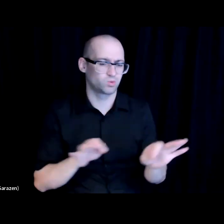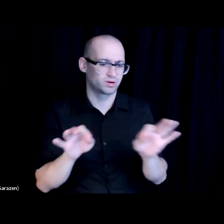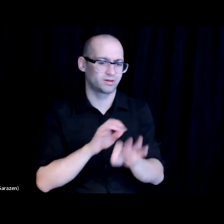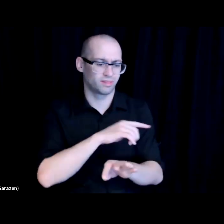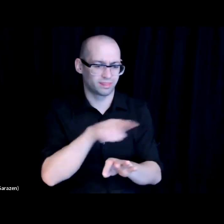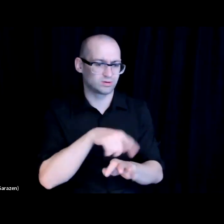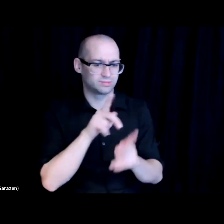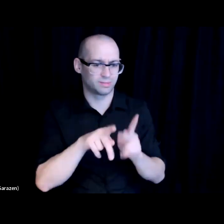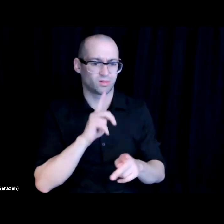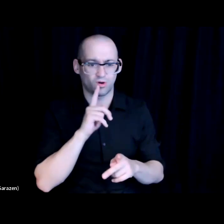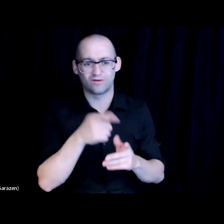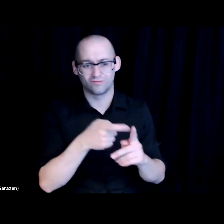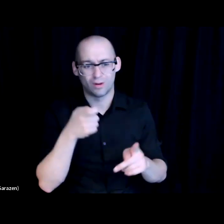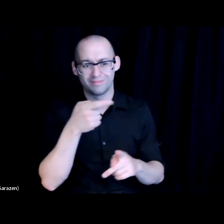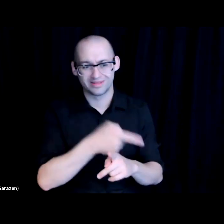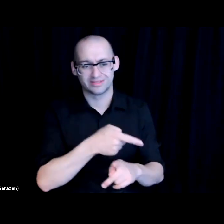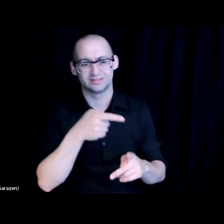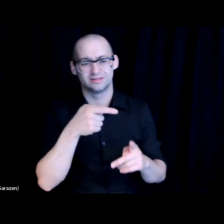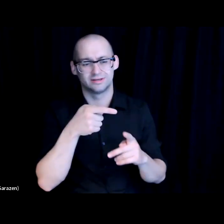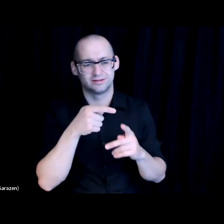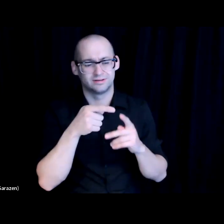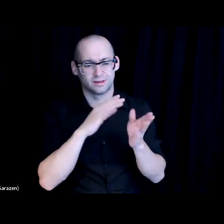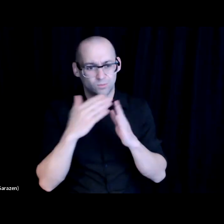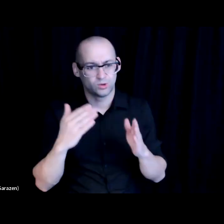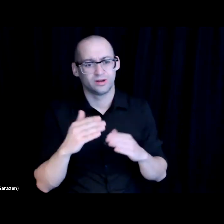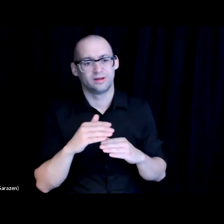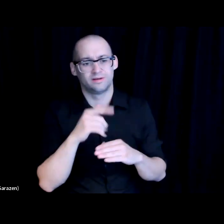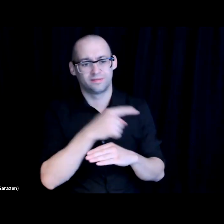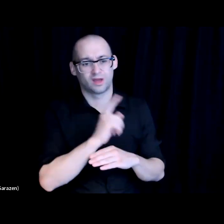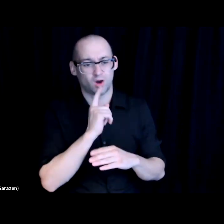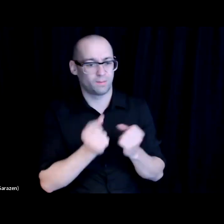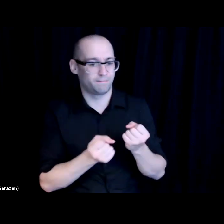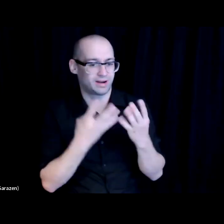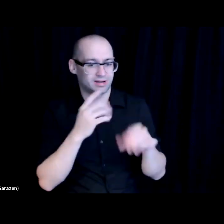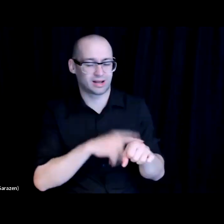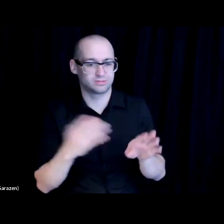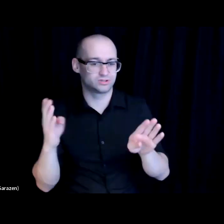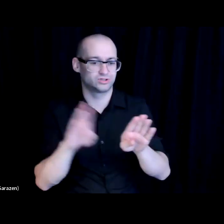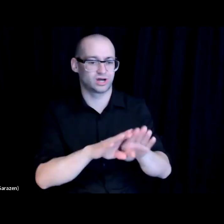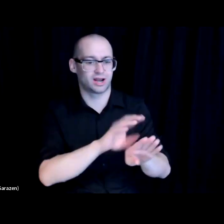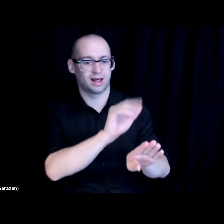communities that understand and have been in many case shut out of technology, are the